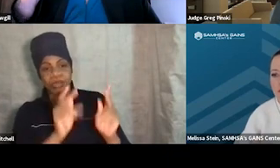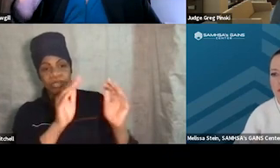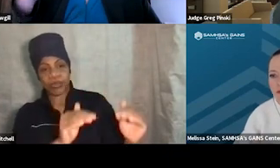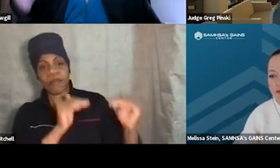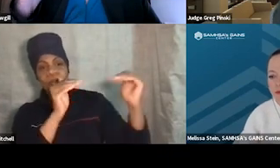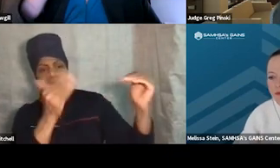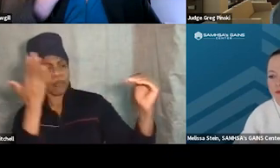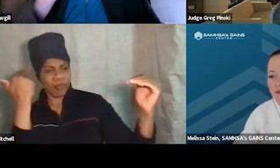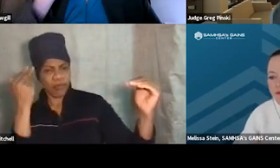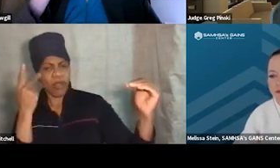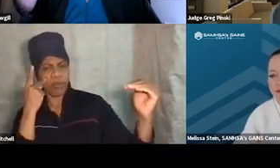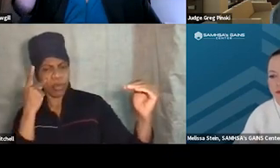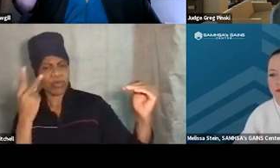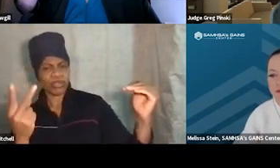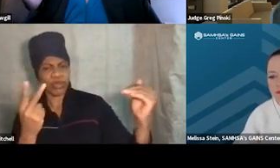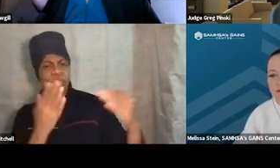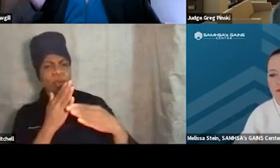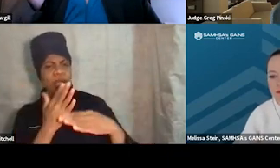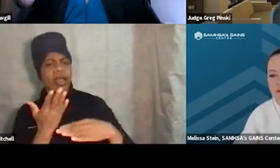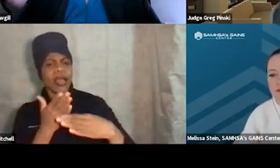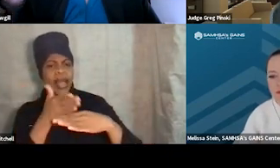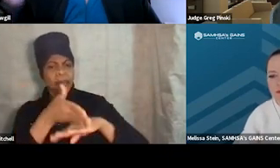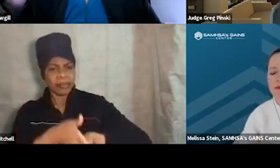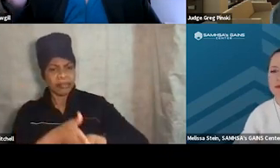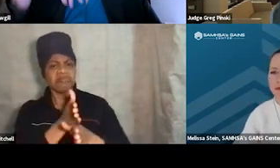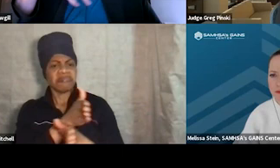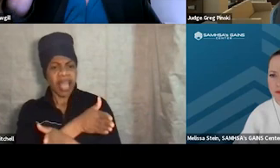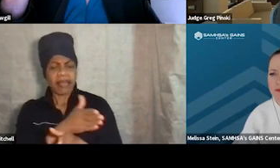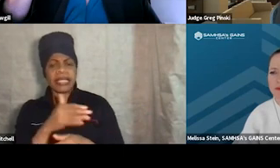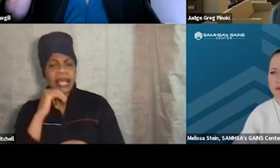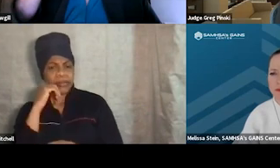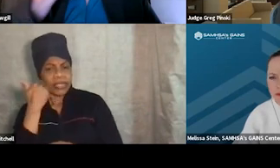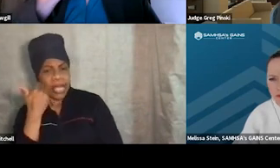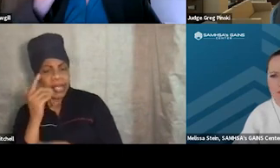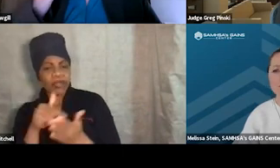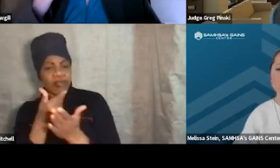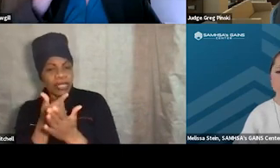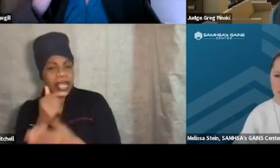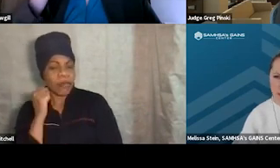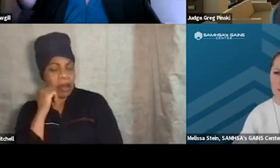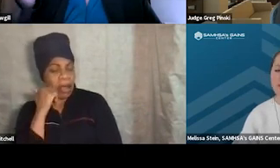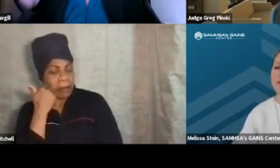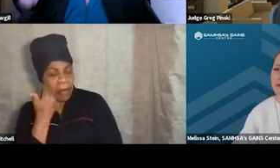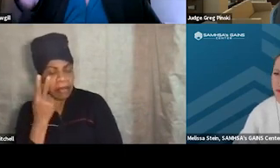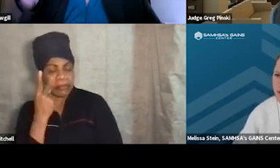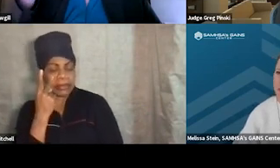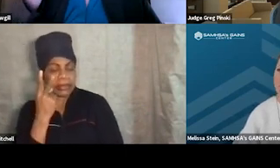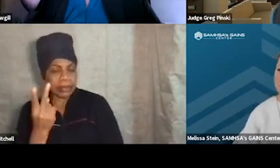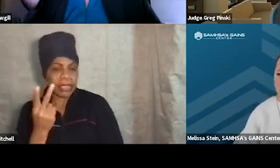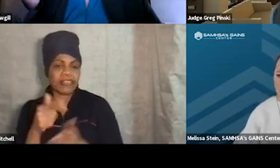before and after picture. You know, it was kinda shaming to the person when they graduated. They were embarrassed to see their, you know, photo of when they,